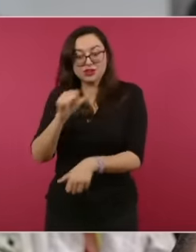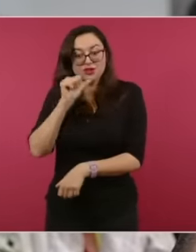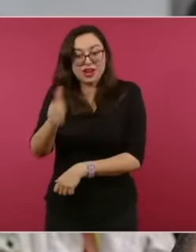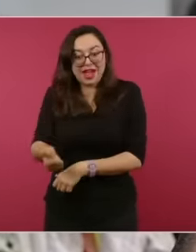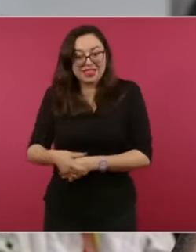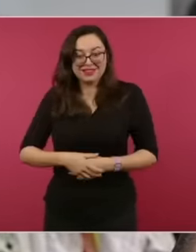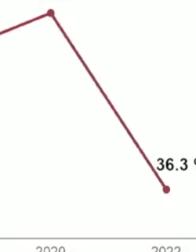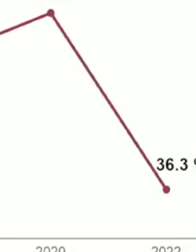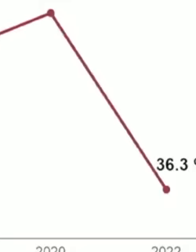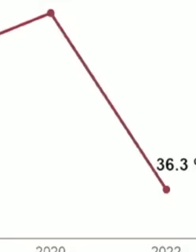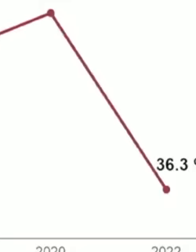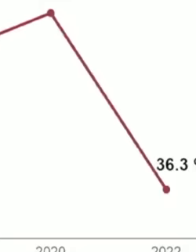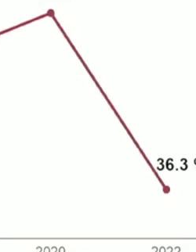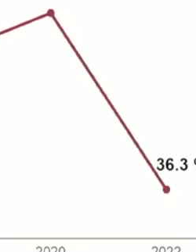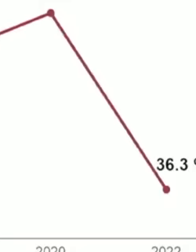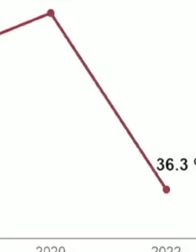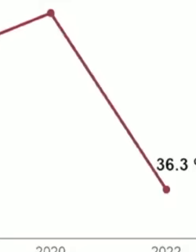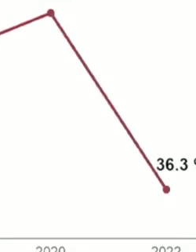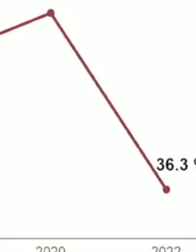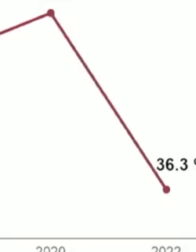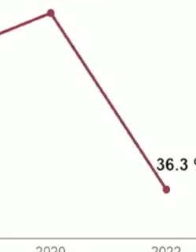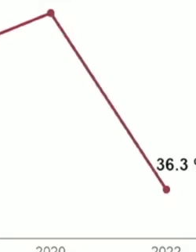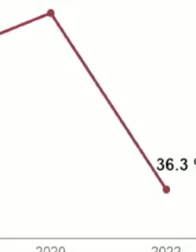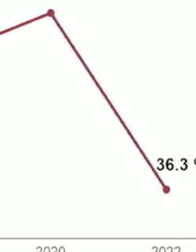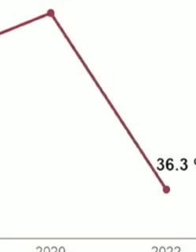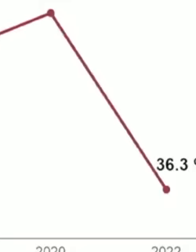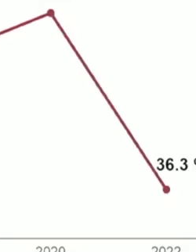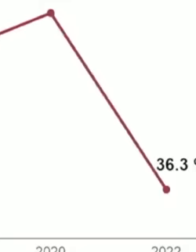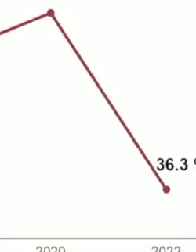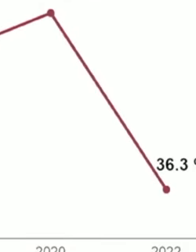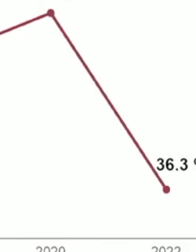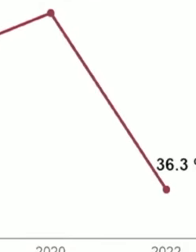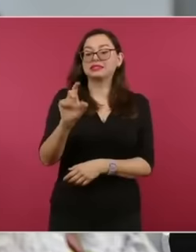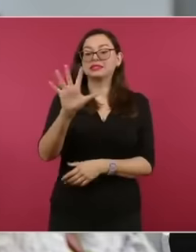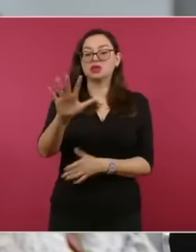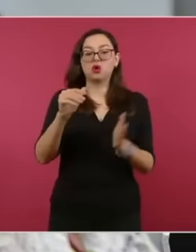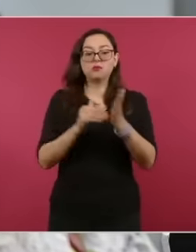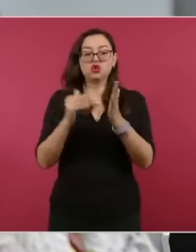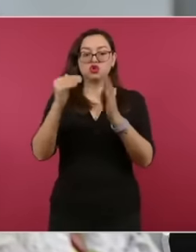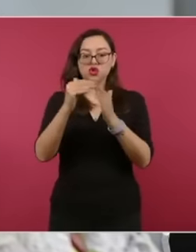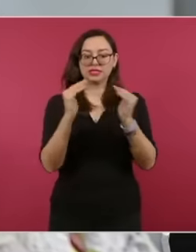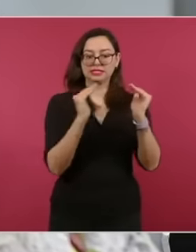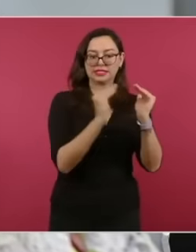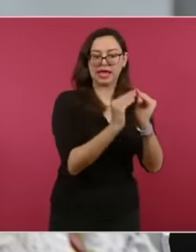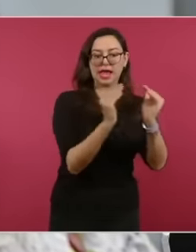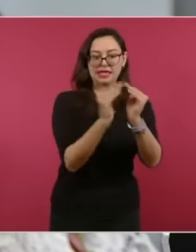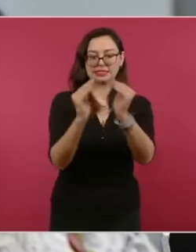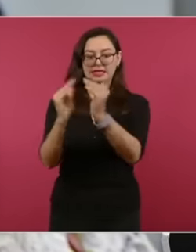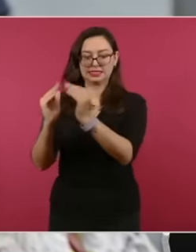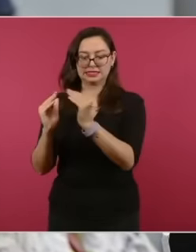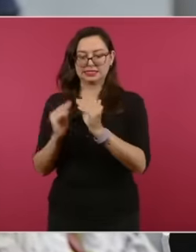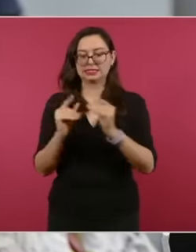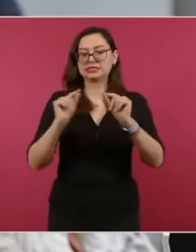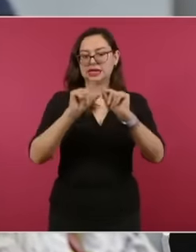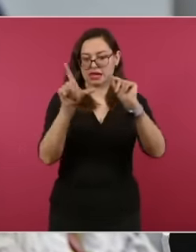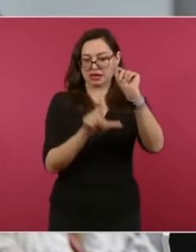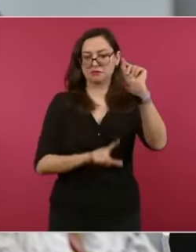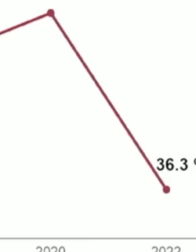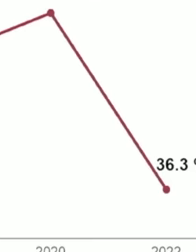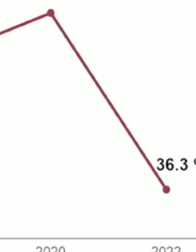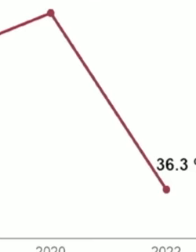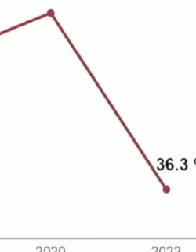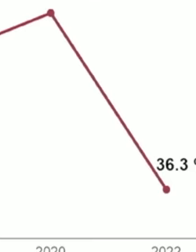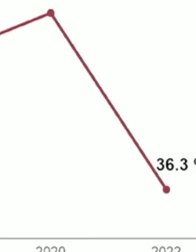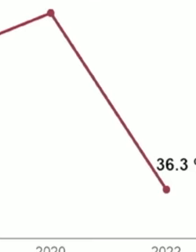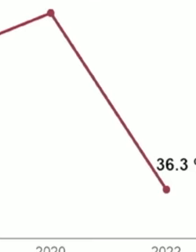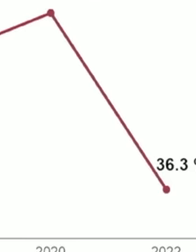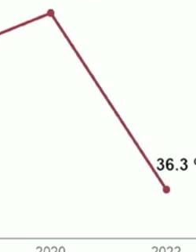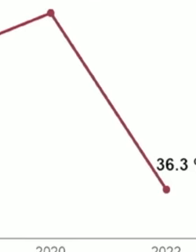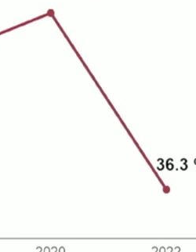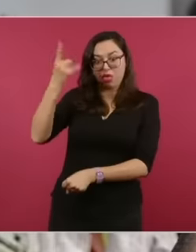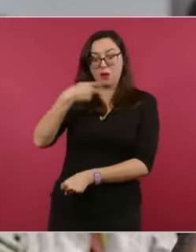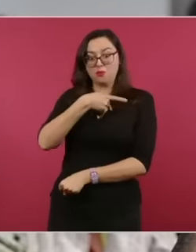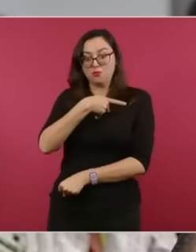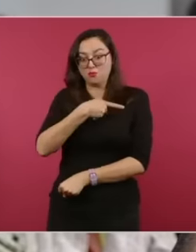this is when these figures came out. It's a survey that is done every two years on income and